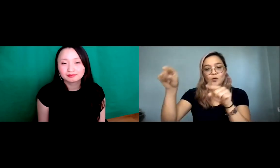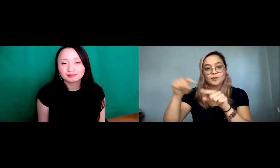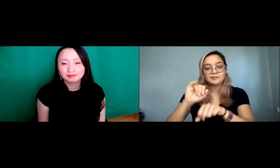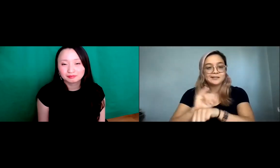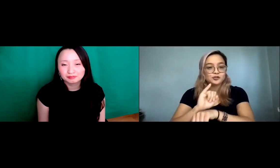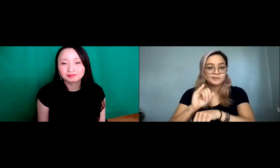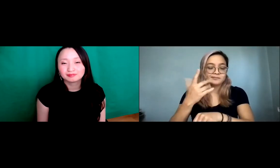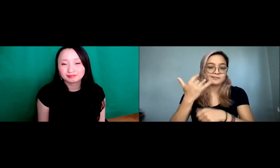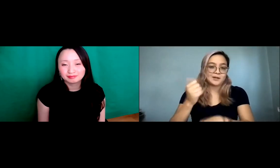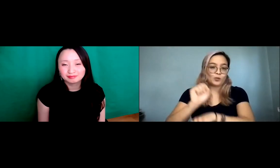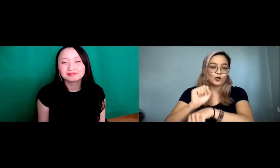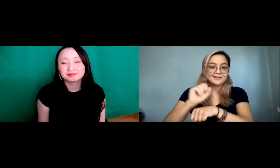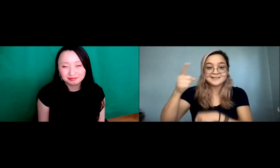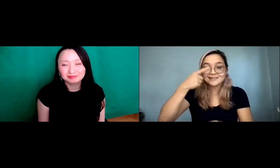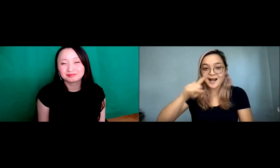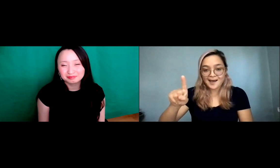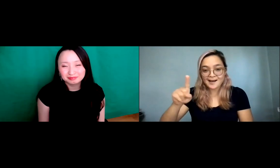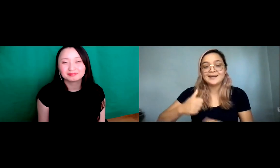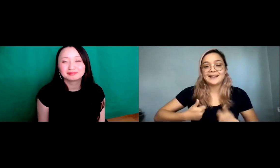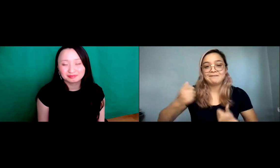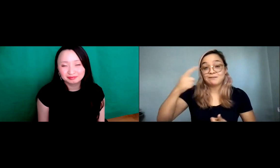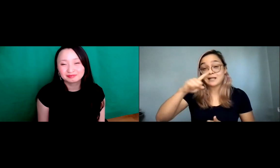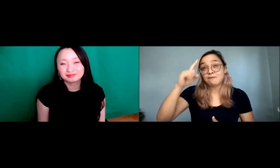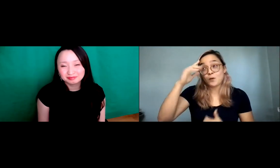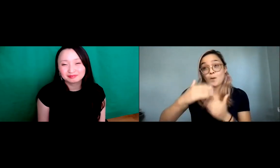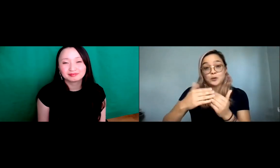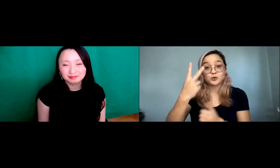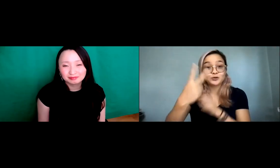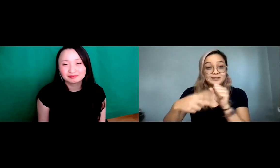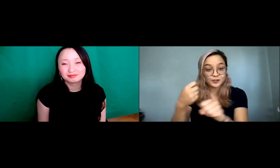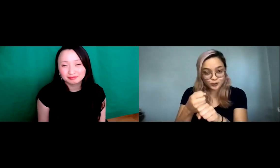Japanese culture and I'm looking forward to maybe one day going there.